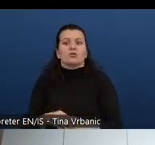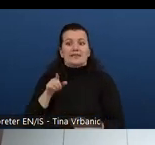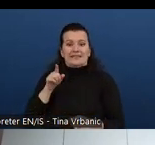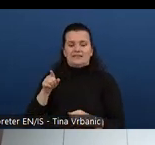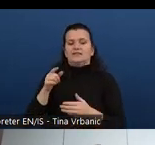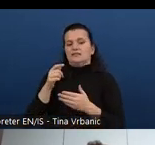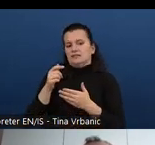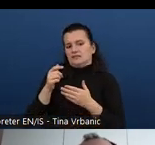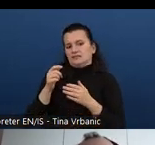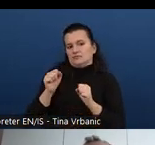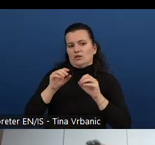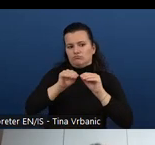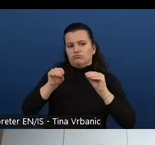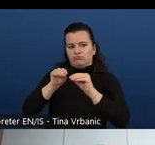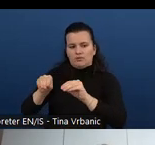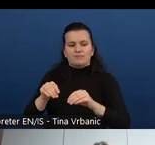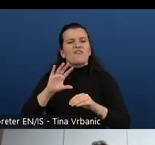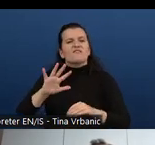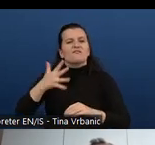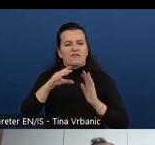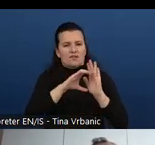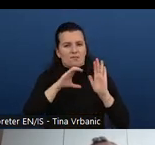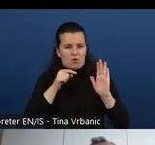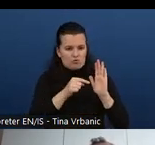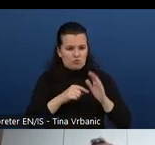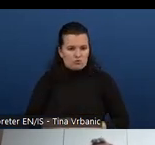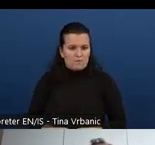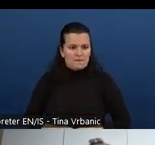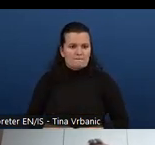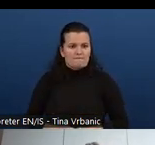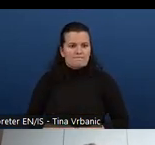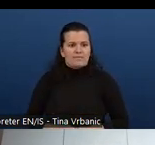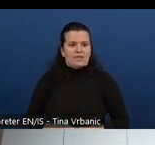We have a discussion for instructors to understand the importance of communicating the message